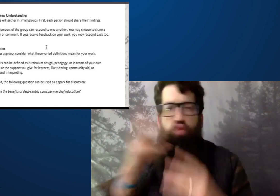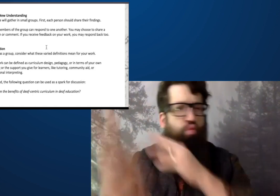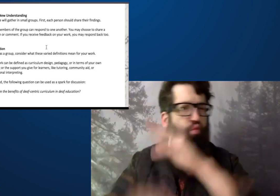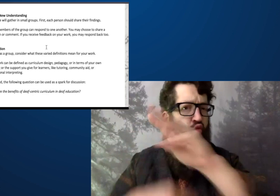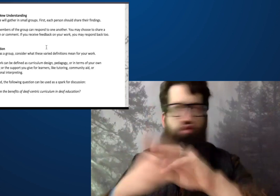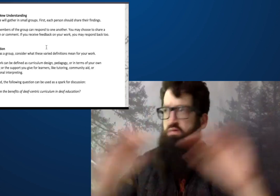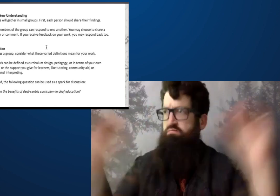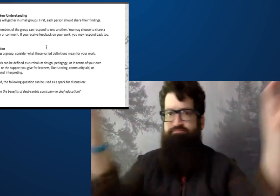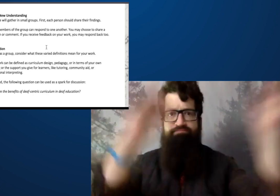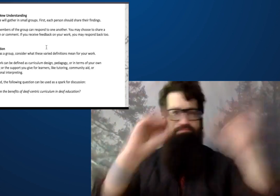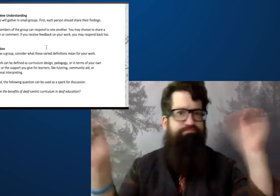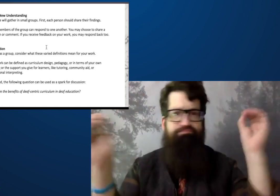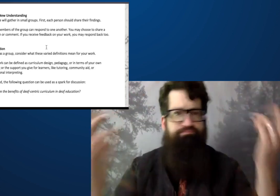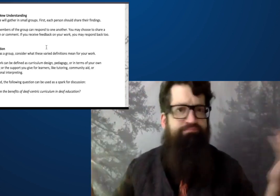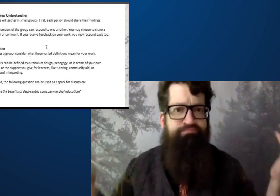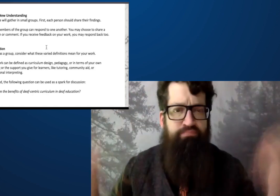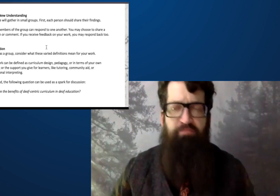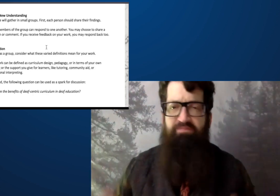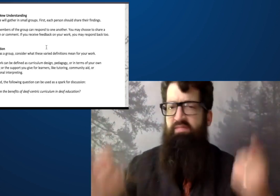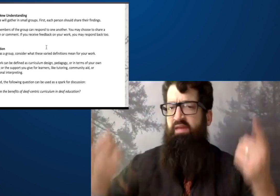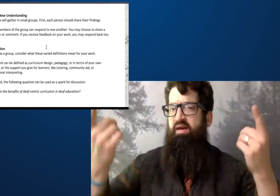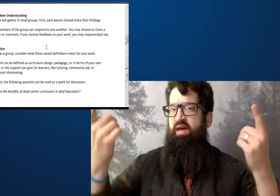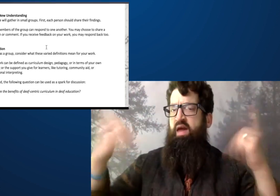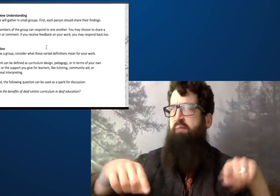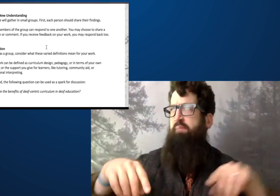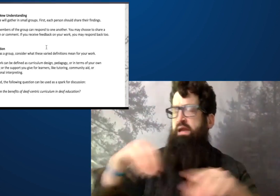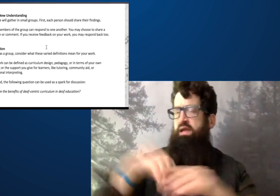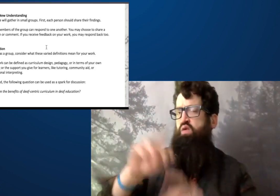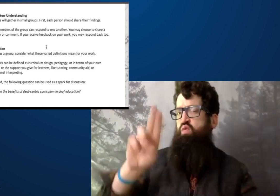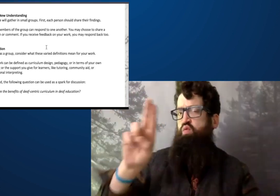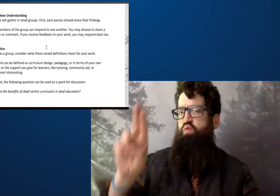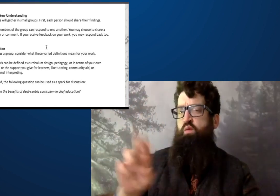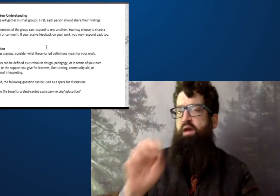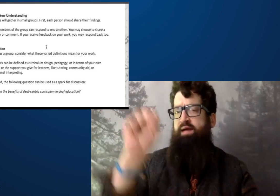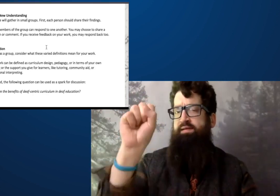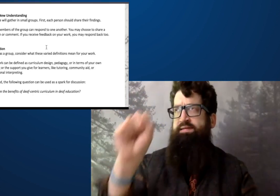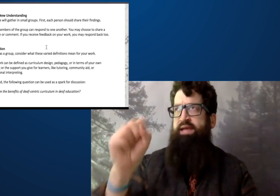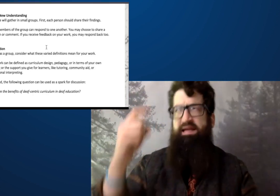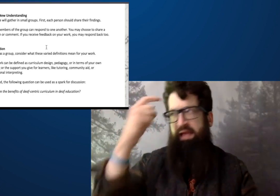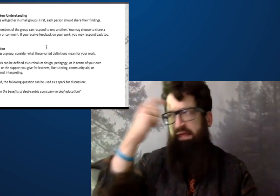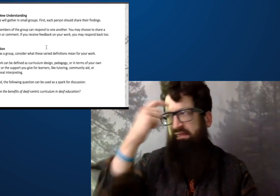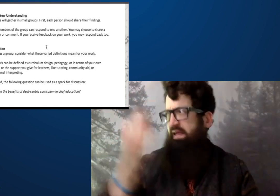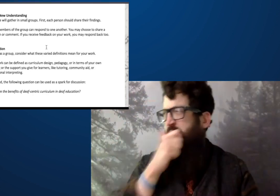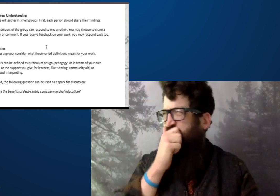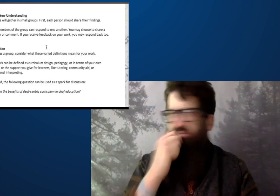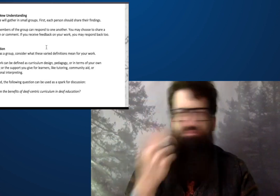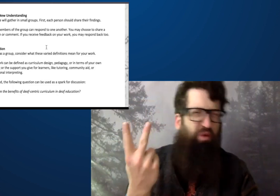They figure out how to exist through the world, in society, but the curriculum doesn't exist for them in the United States.